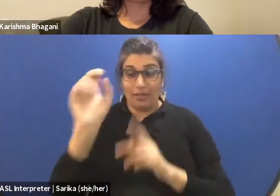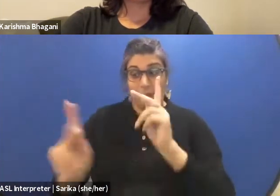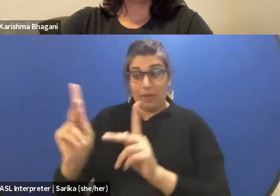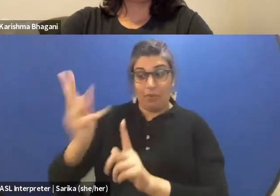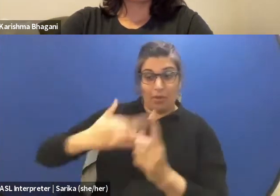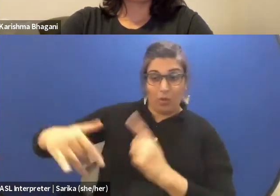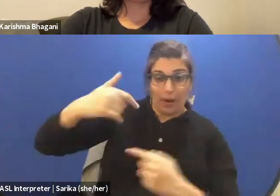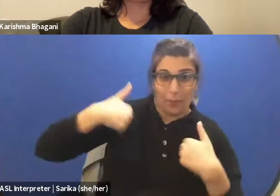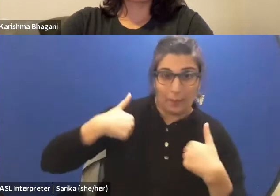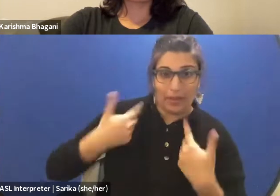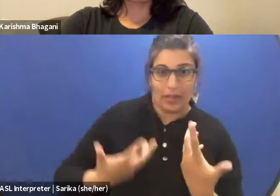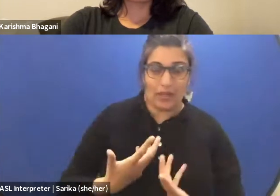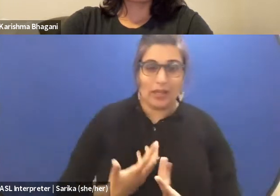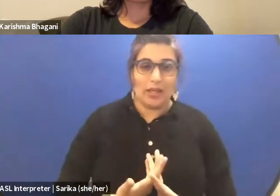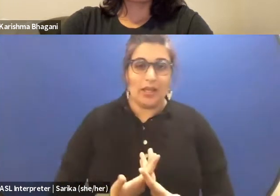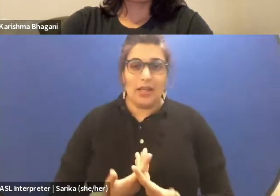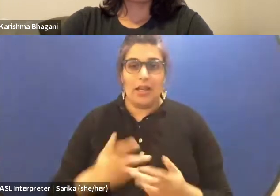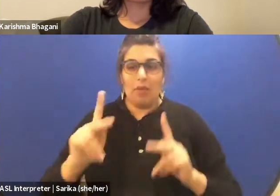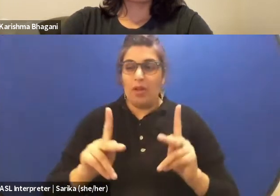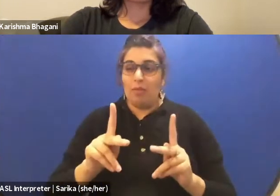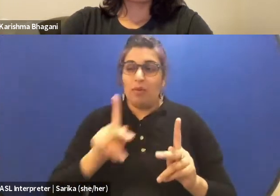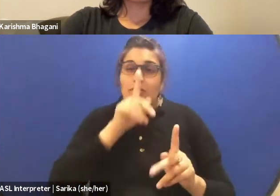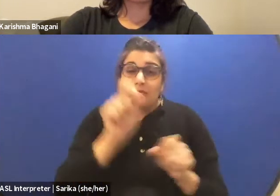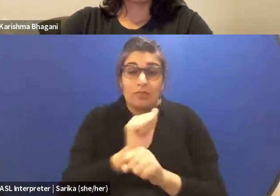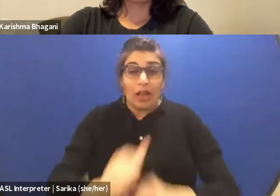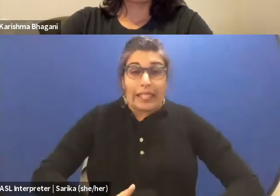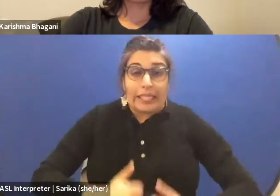These people who are living directly in this situation, for example,